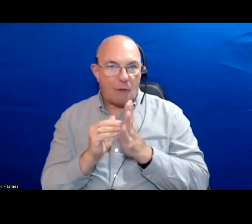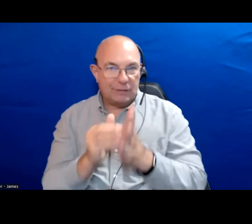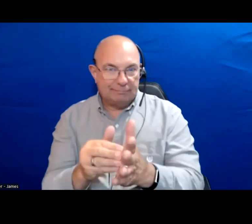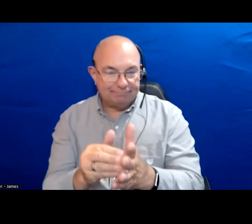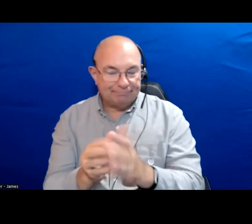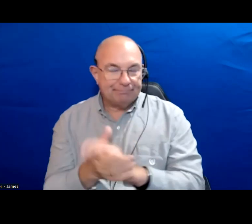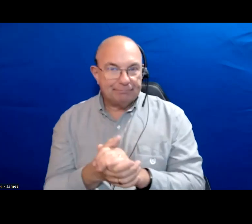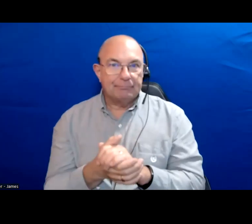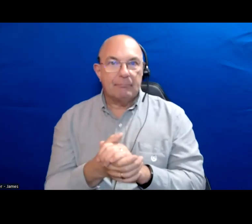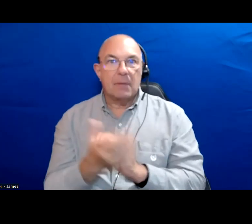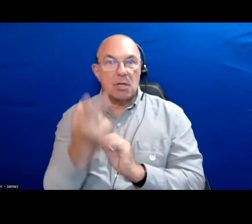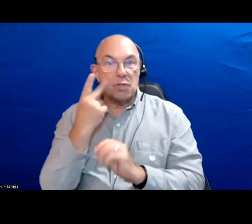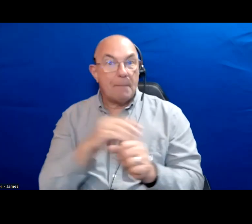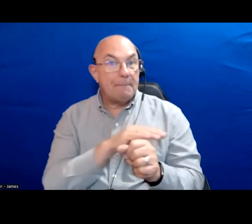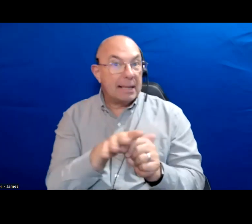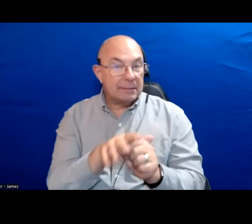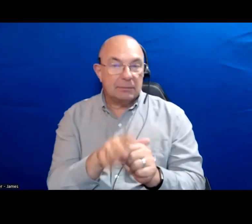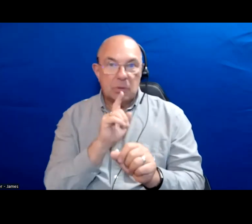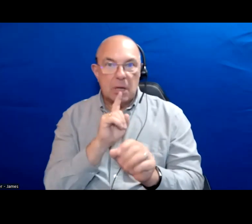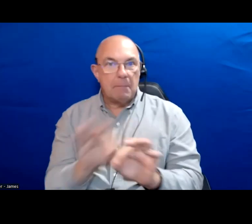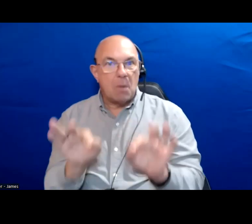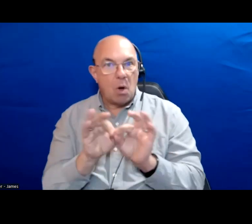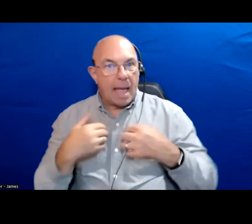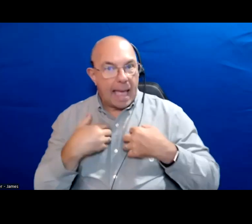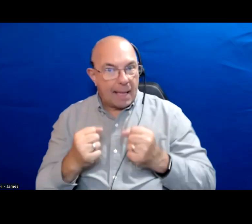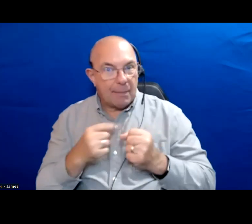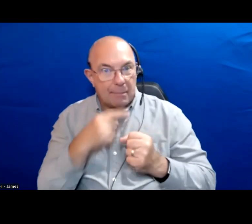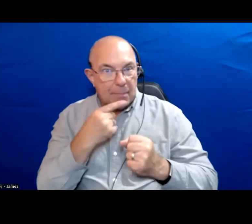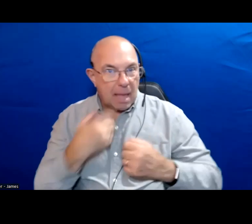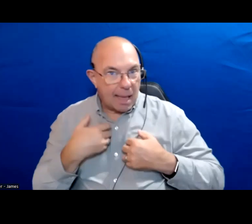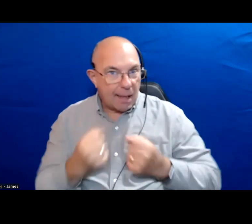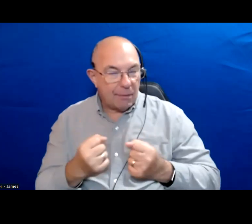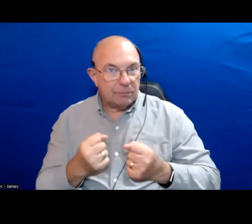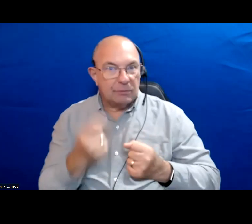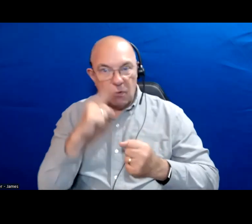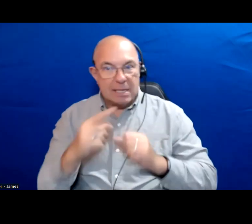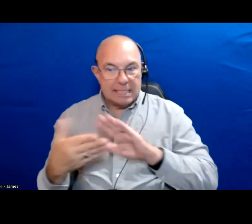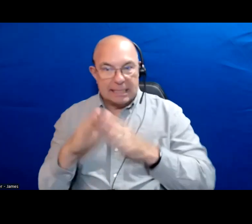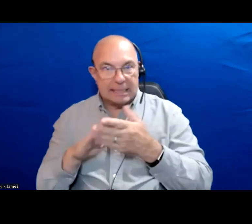We saw in the pandemic how important health and public health is to cities and leadership